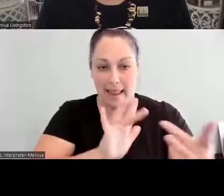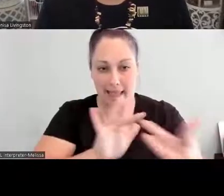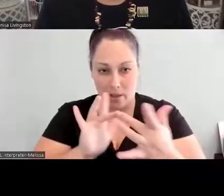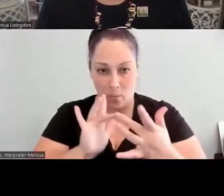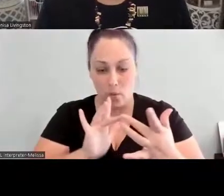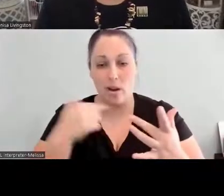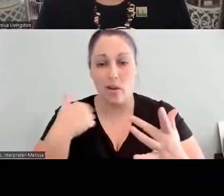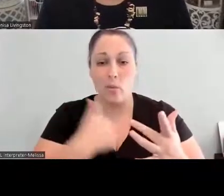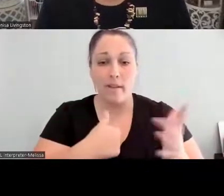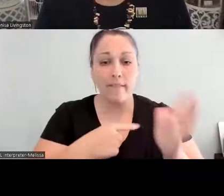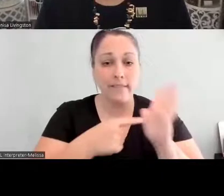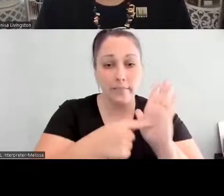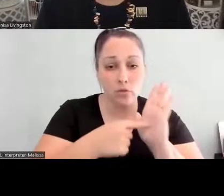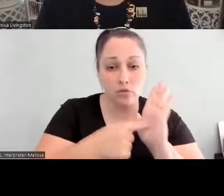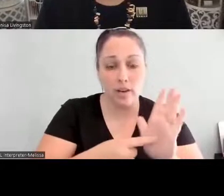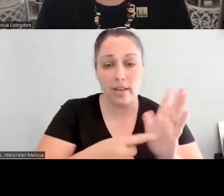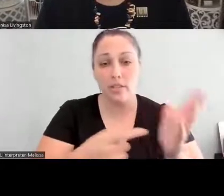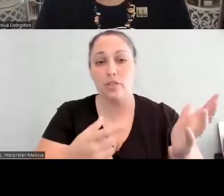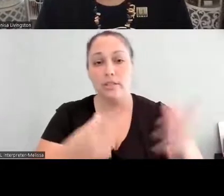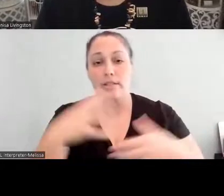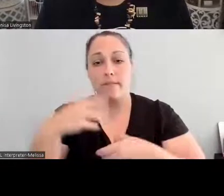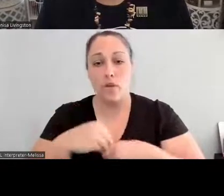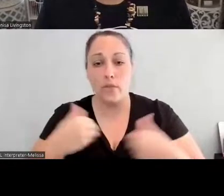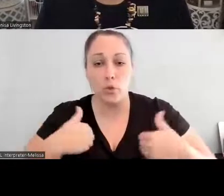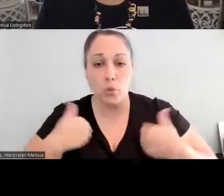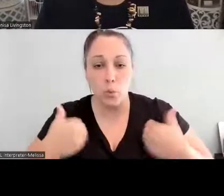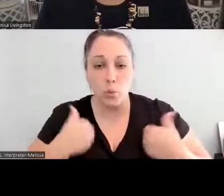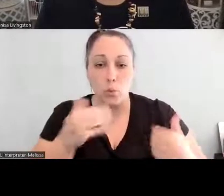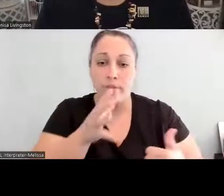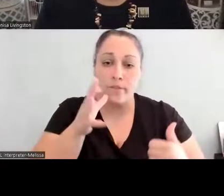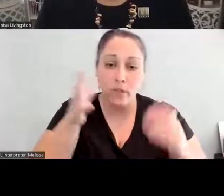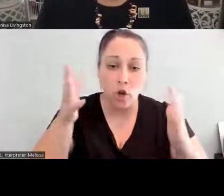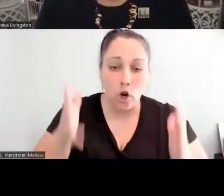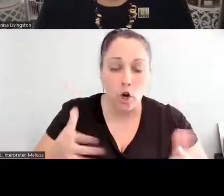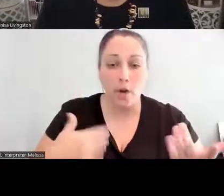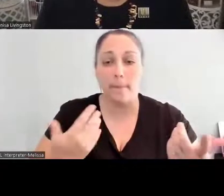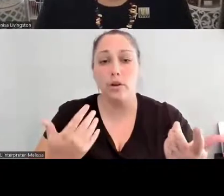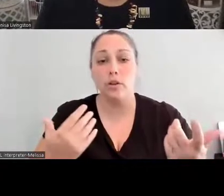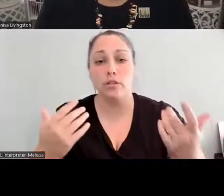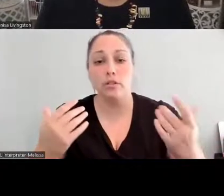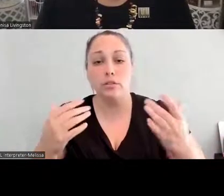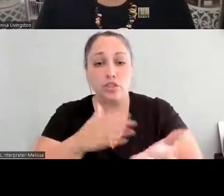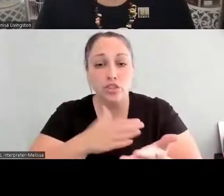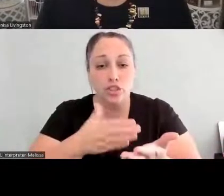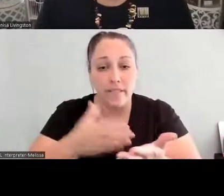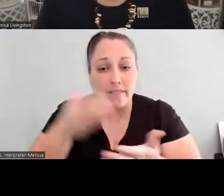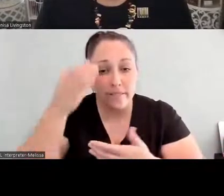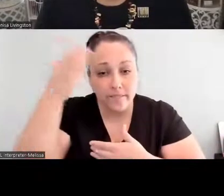chefs, involving advocates, growers, farmers next month at the Tara Madre event.